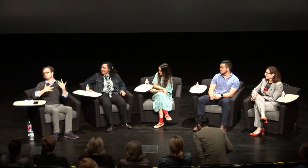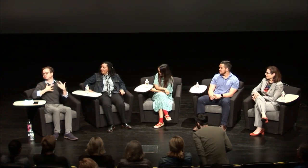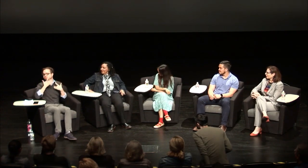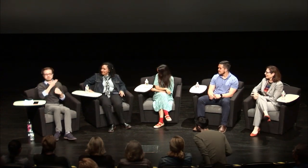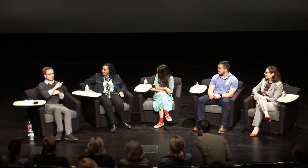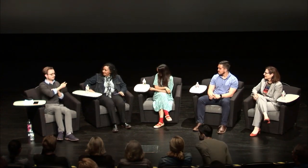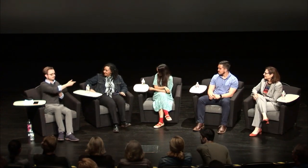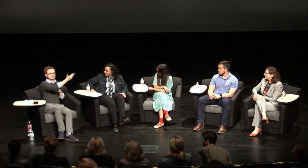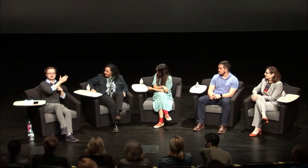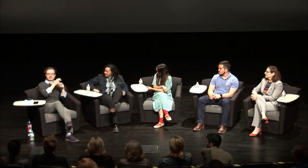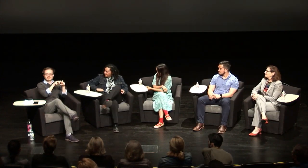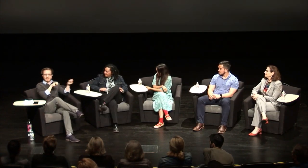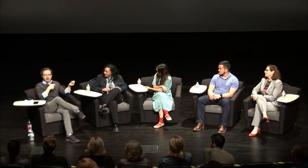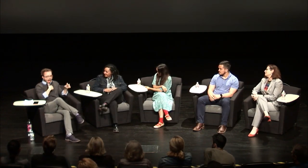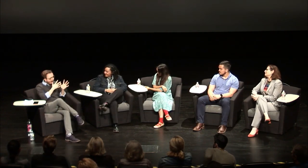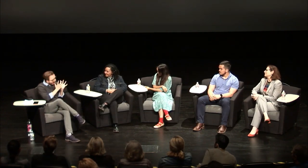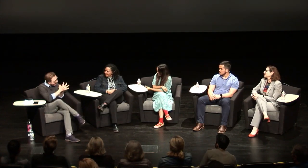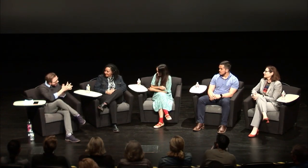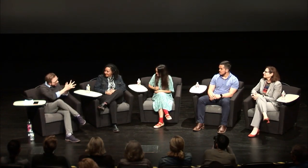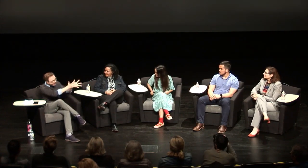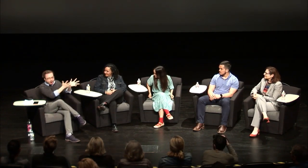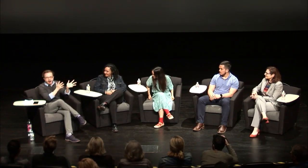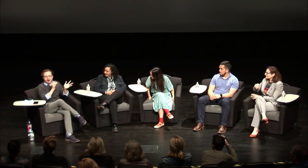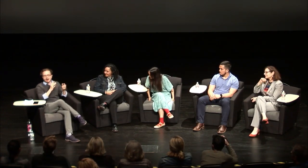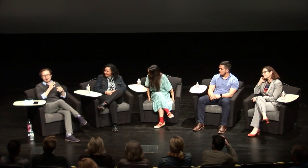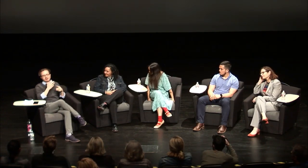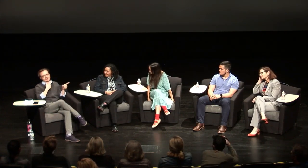okay I'm so excited to have everyone here I've been spending some time